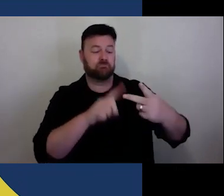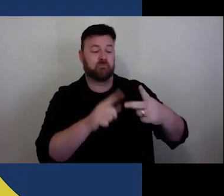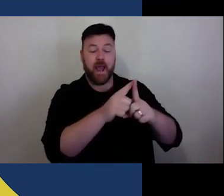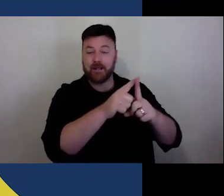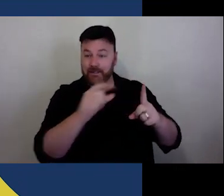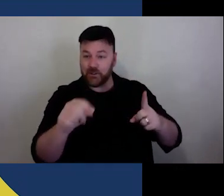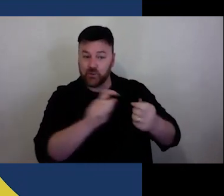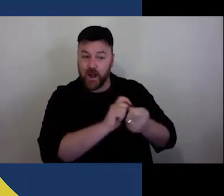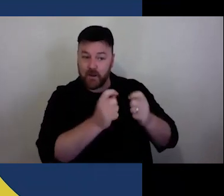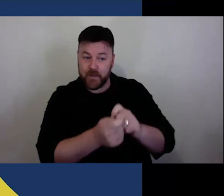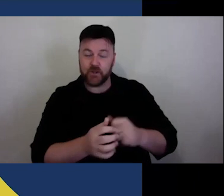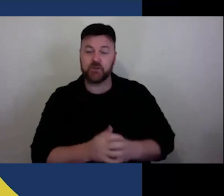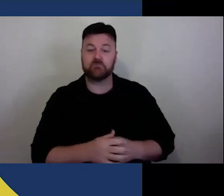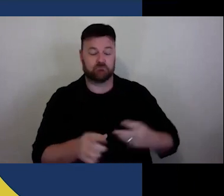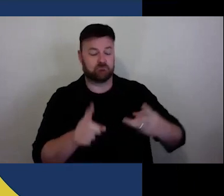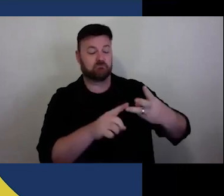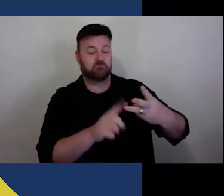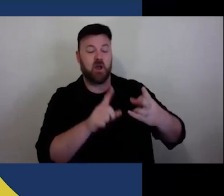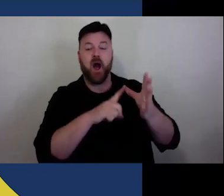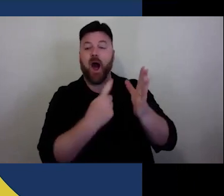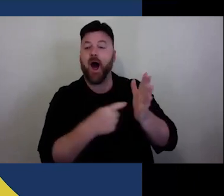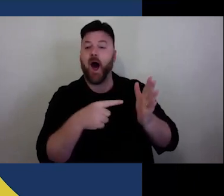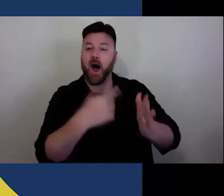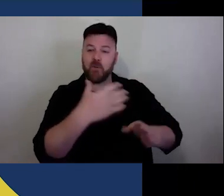The session today will focus on arts